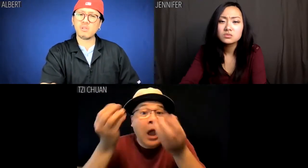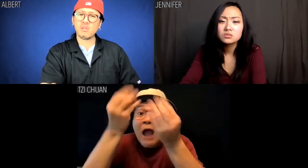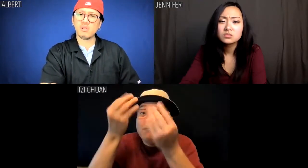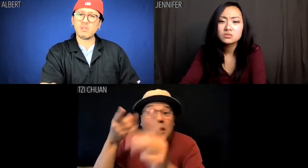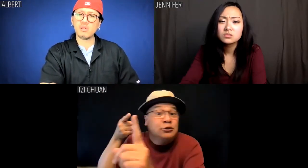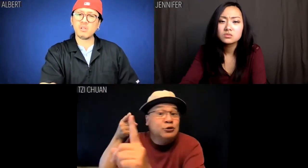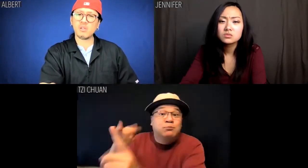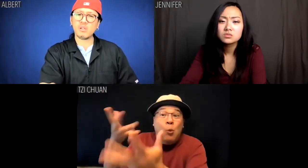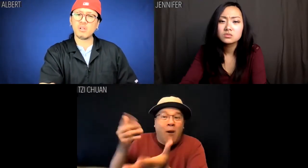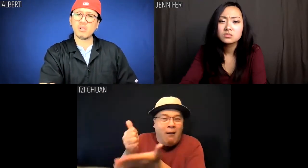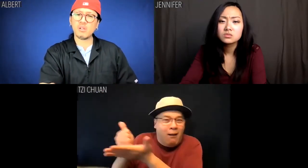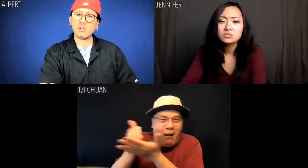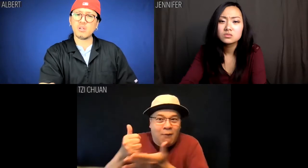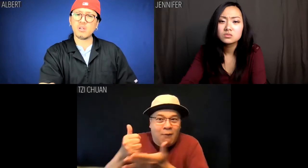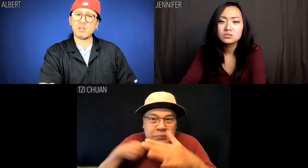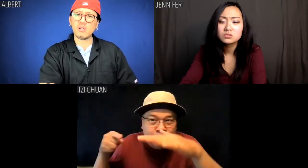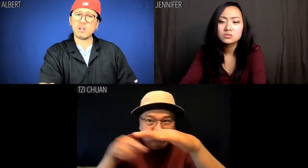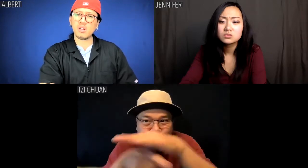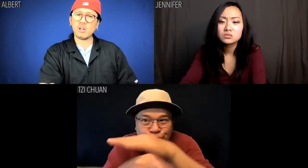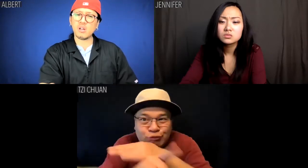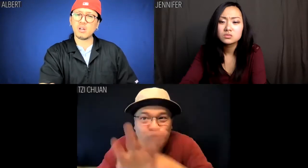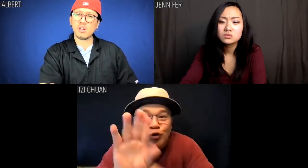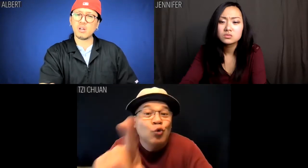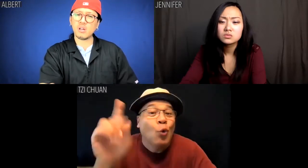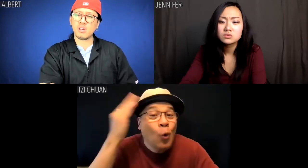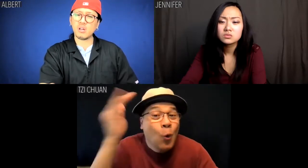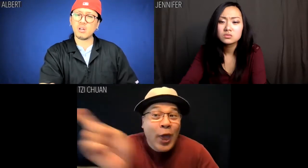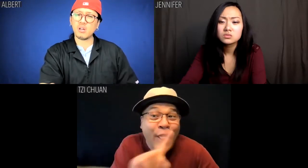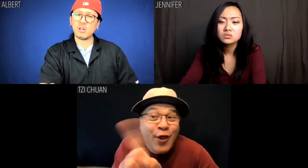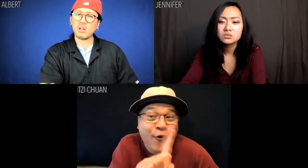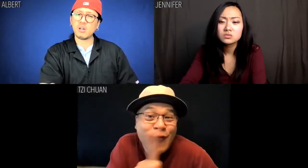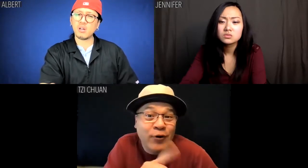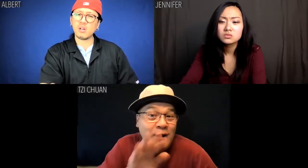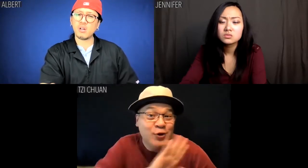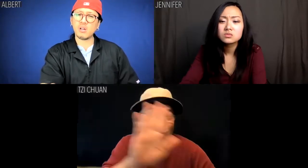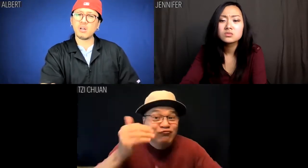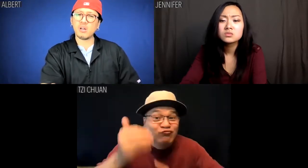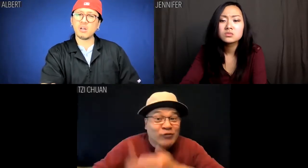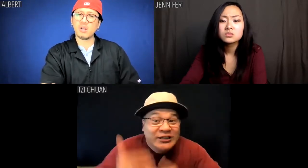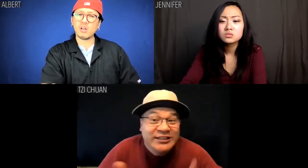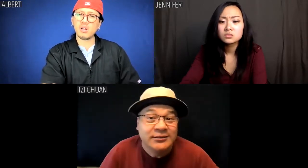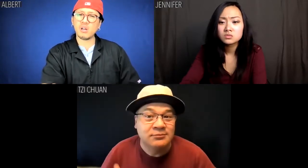And that information helps us track your whereabouts and your progress.